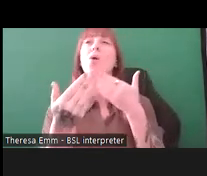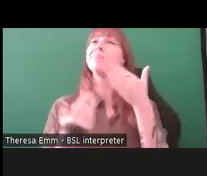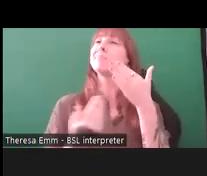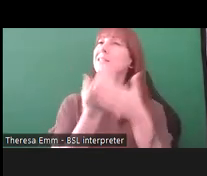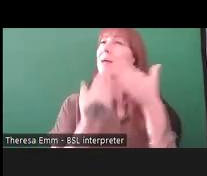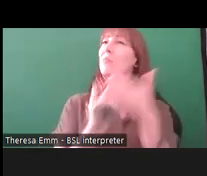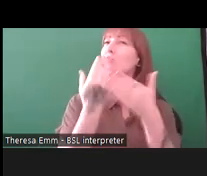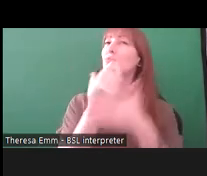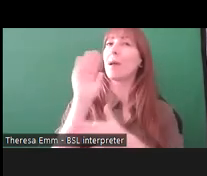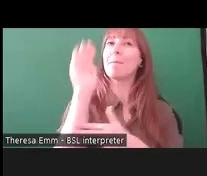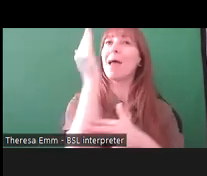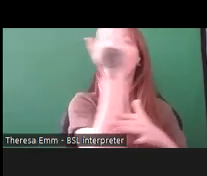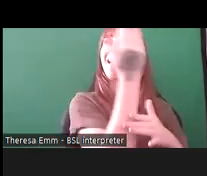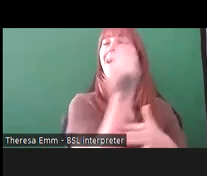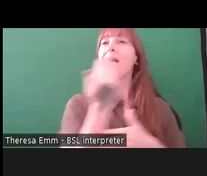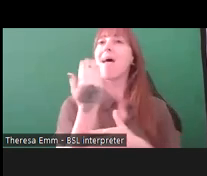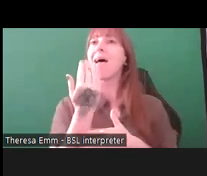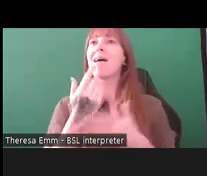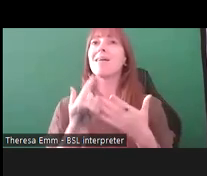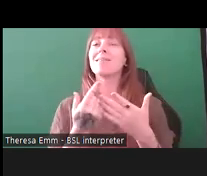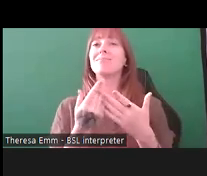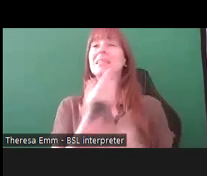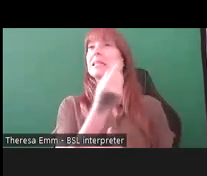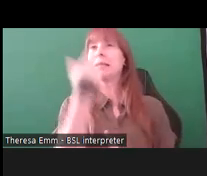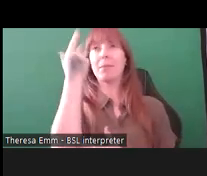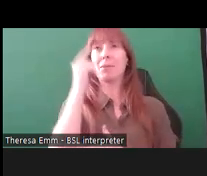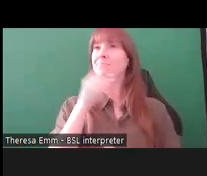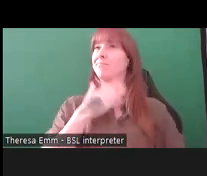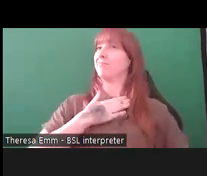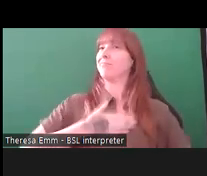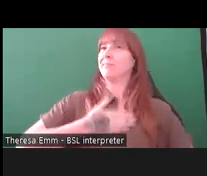banner that our conservators really don't like but that everyone loves because it's really colourful;